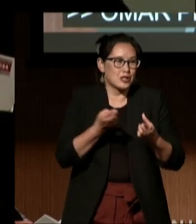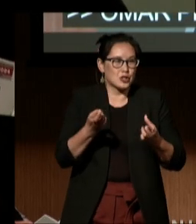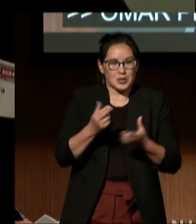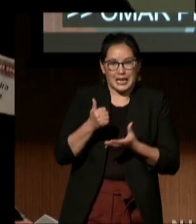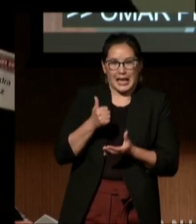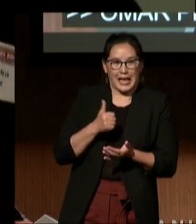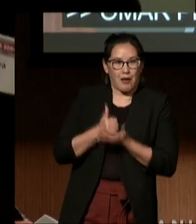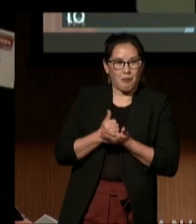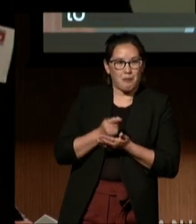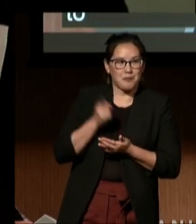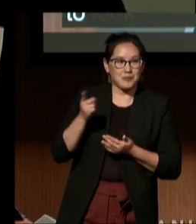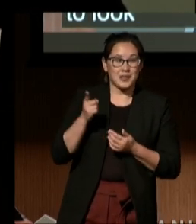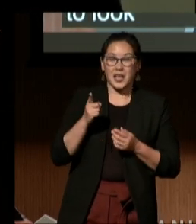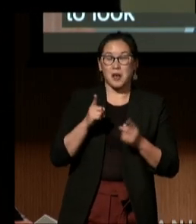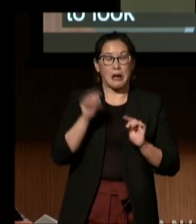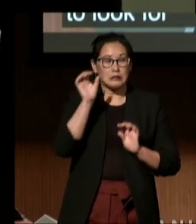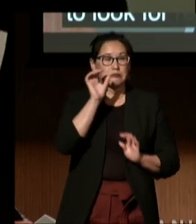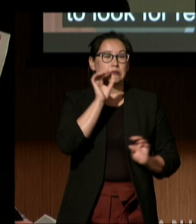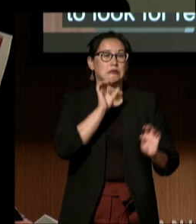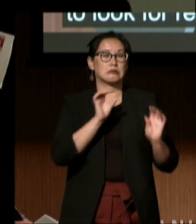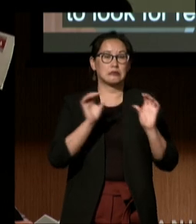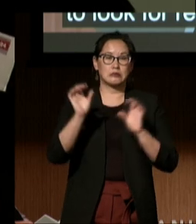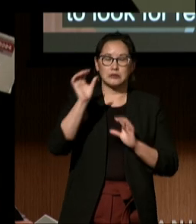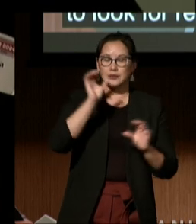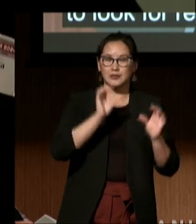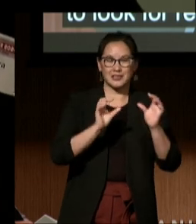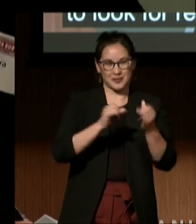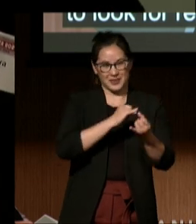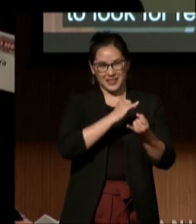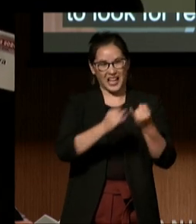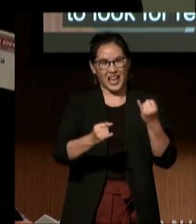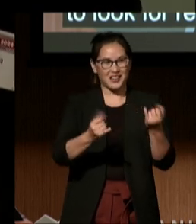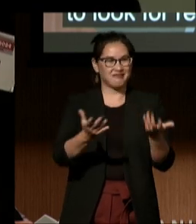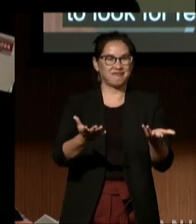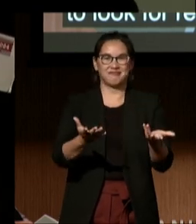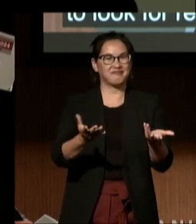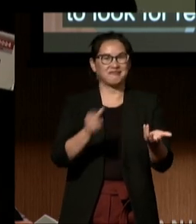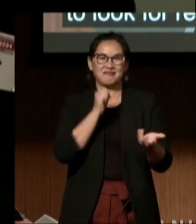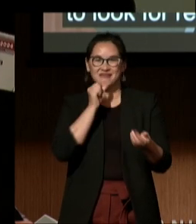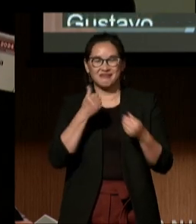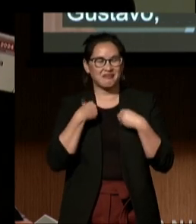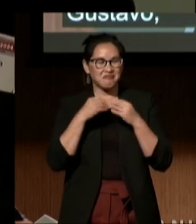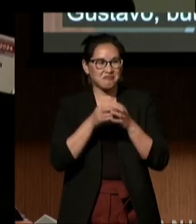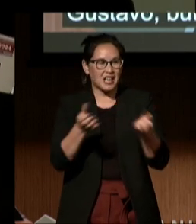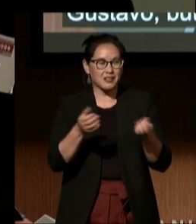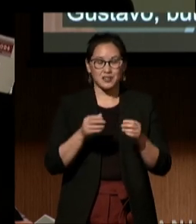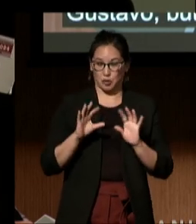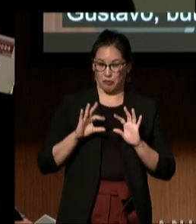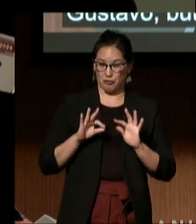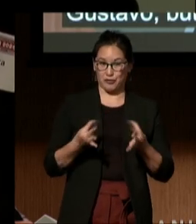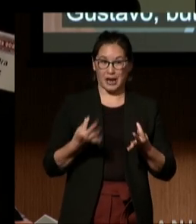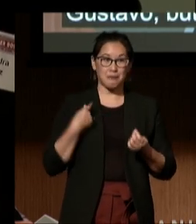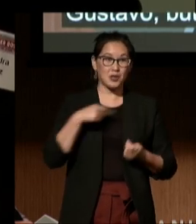but in the end, our search came to nil. As a family, we felt like we hit a brick wall